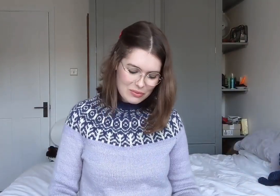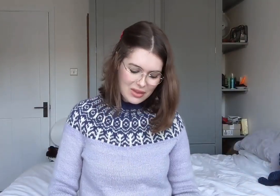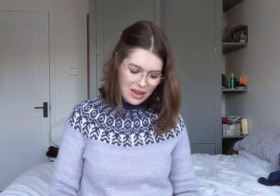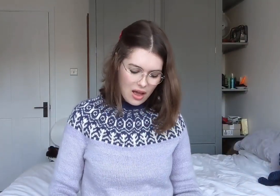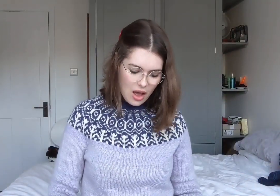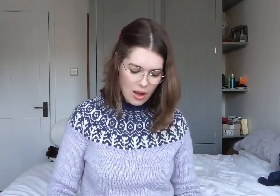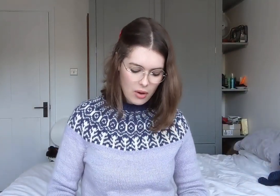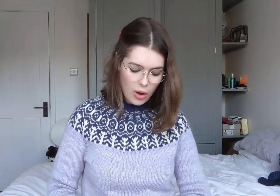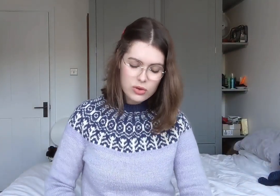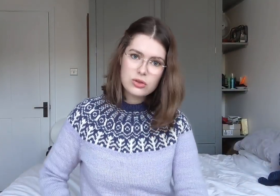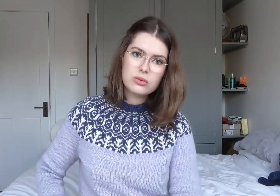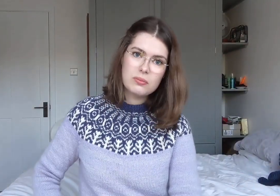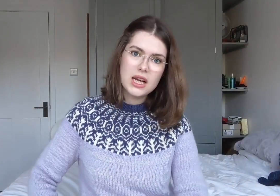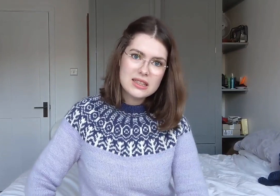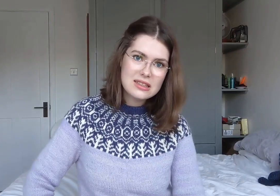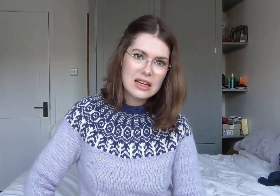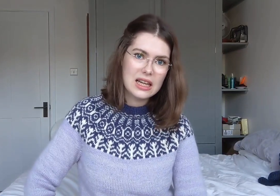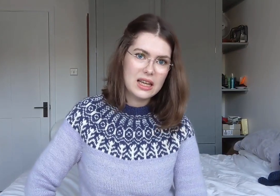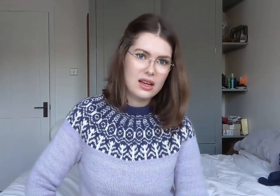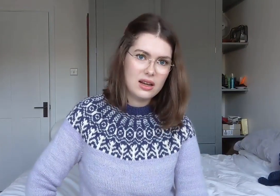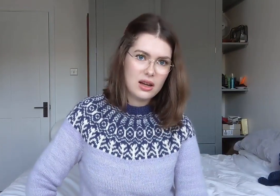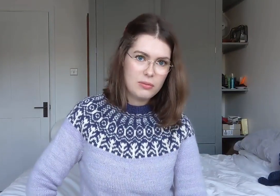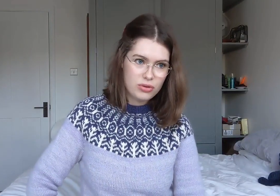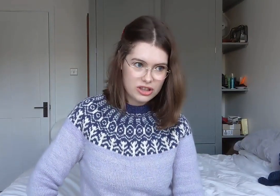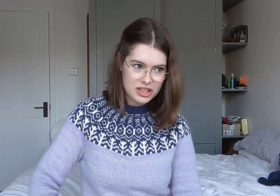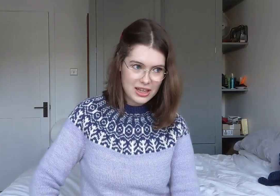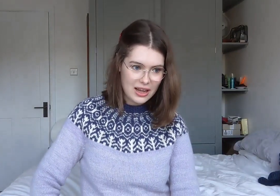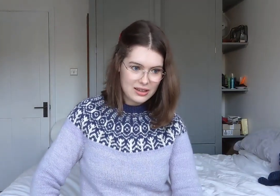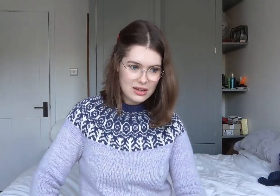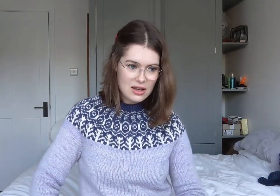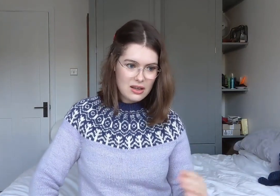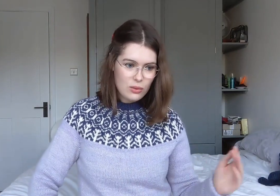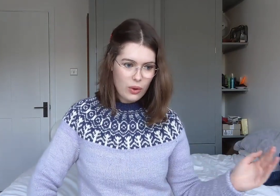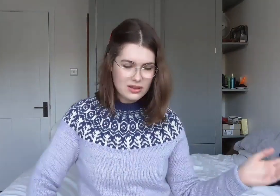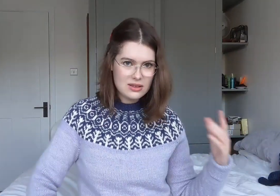I would personally appreciate when